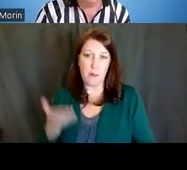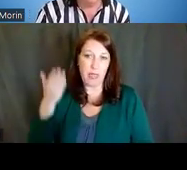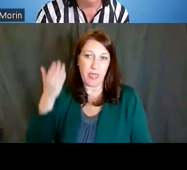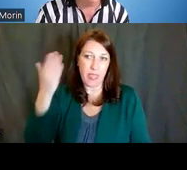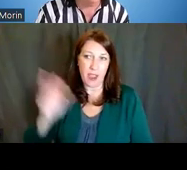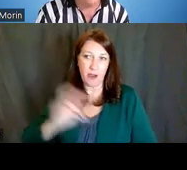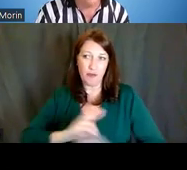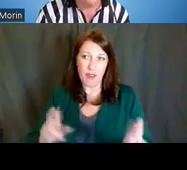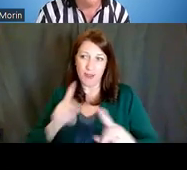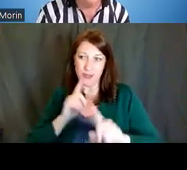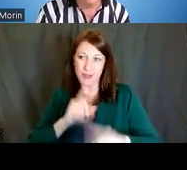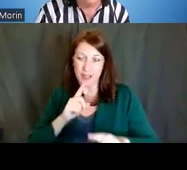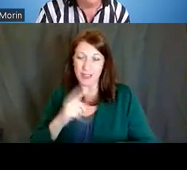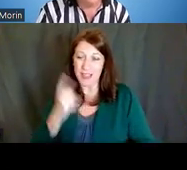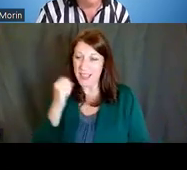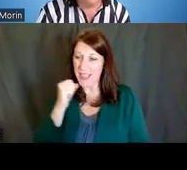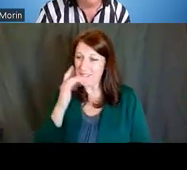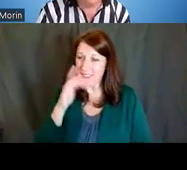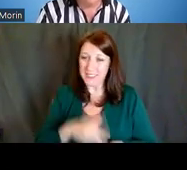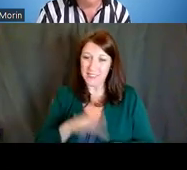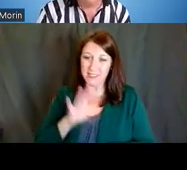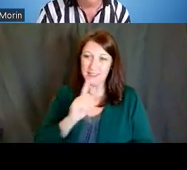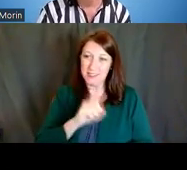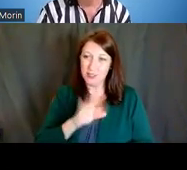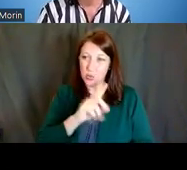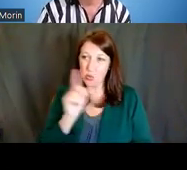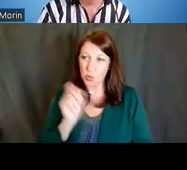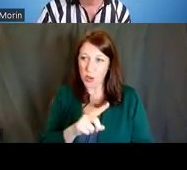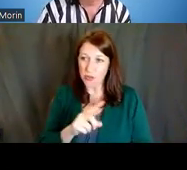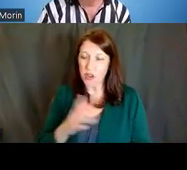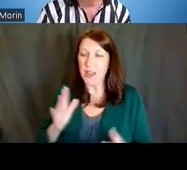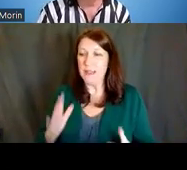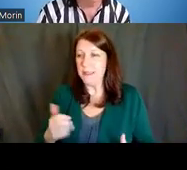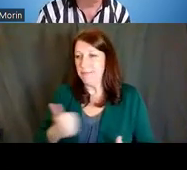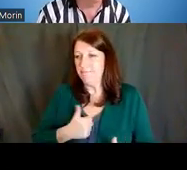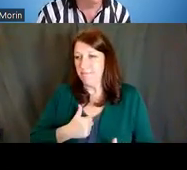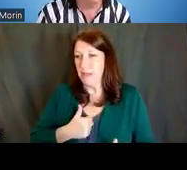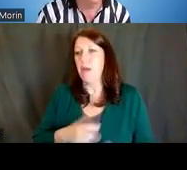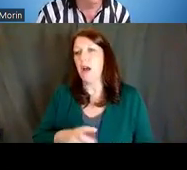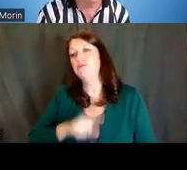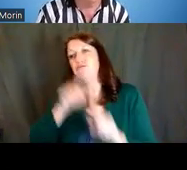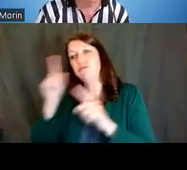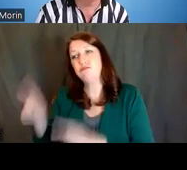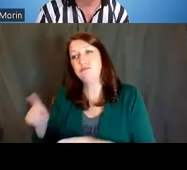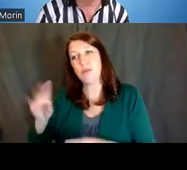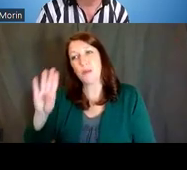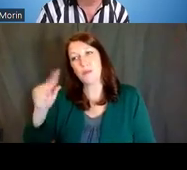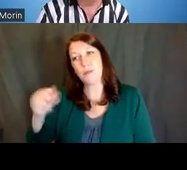So if we didn't get to your questions here during this session, then please, definitely visit us at the booth.